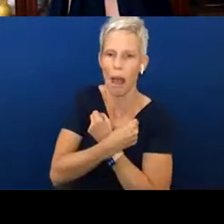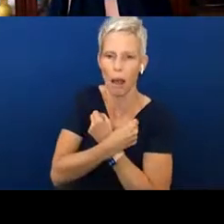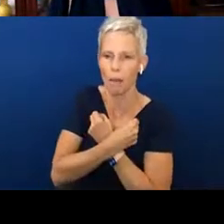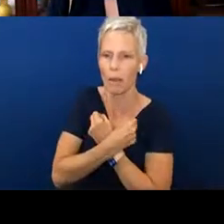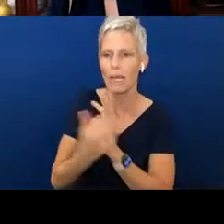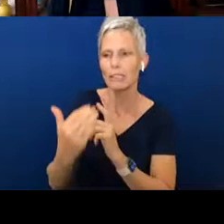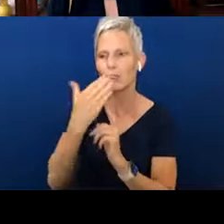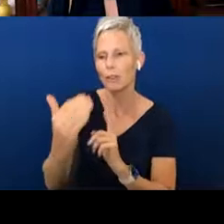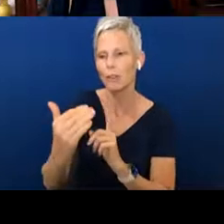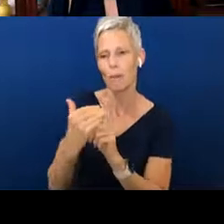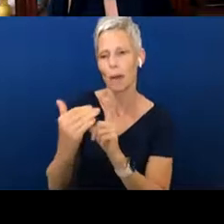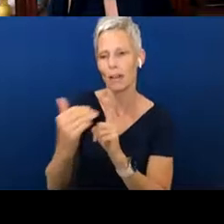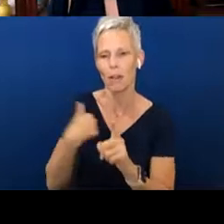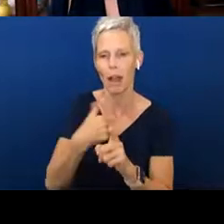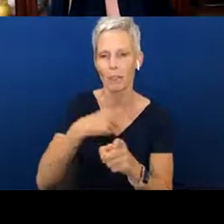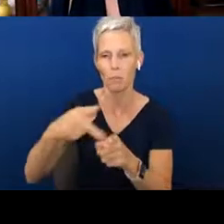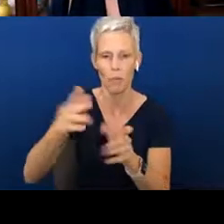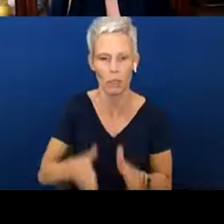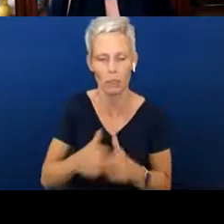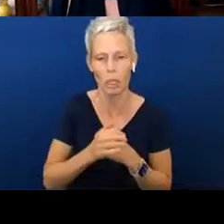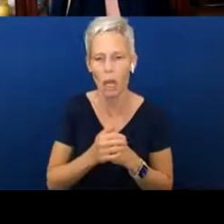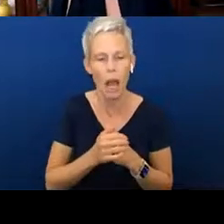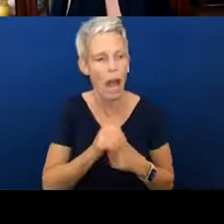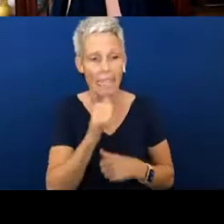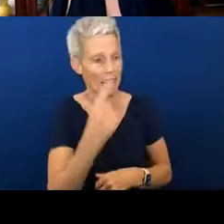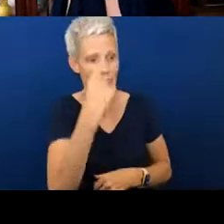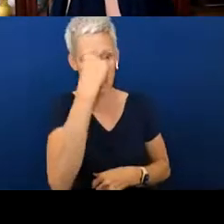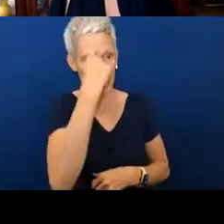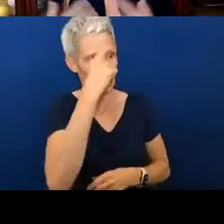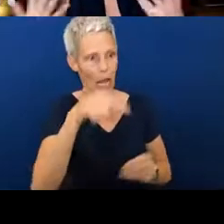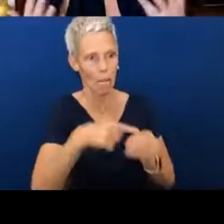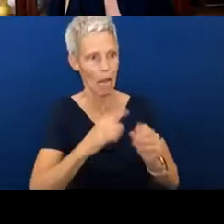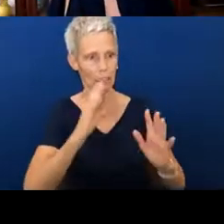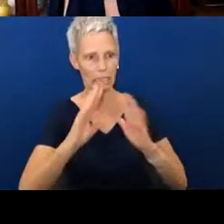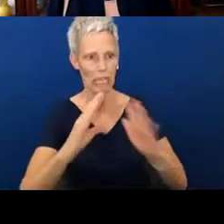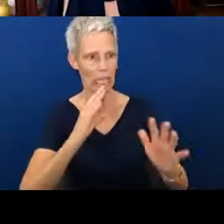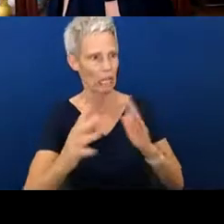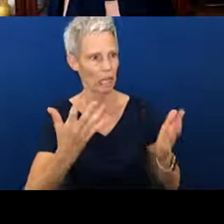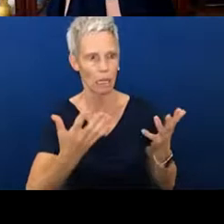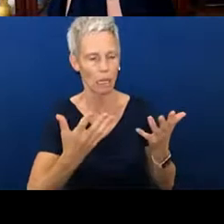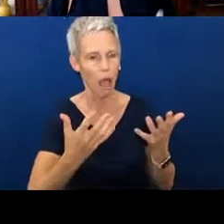I didn't think about it. I needed to be reminded. I like to think I'm an educated, knowledgeable.